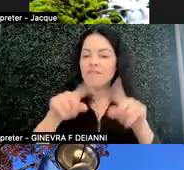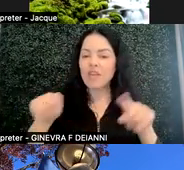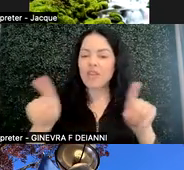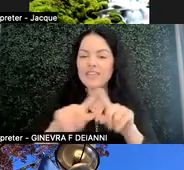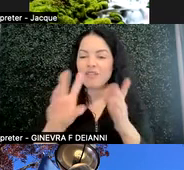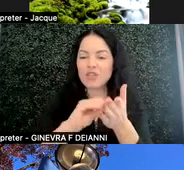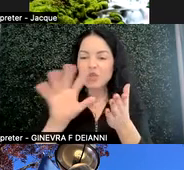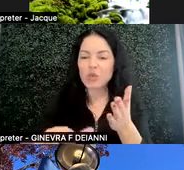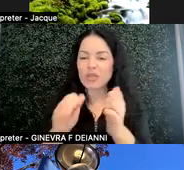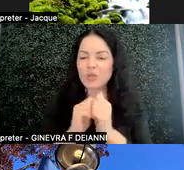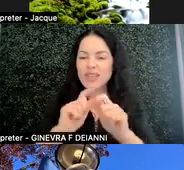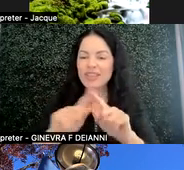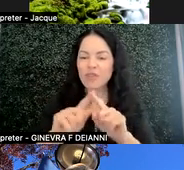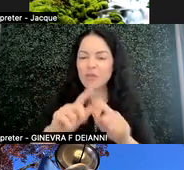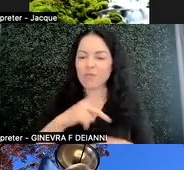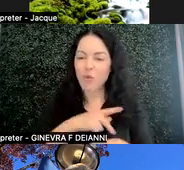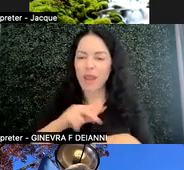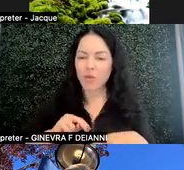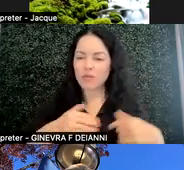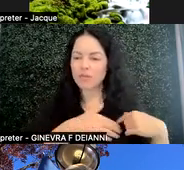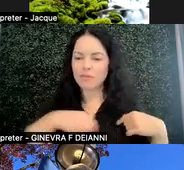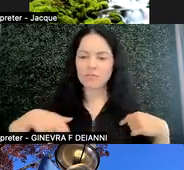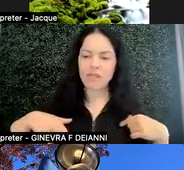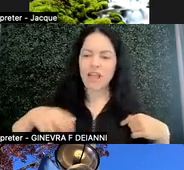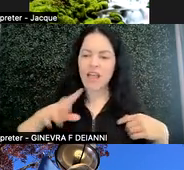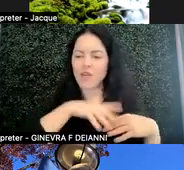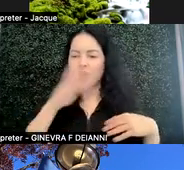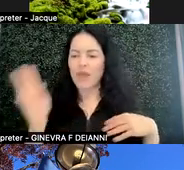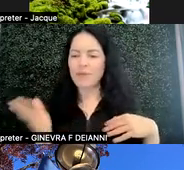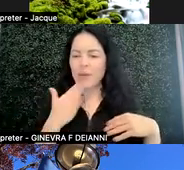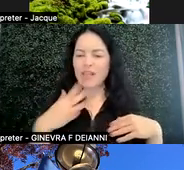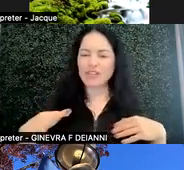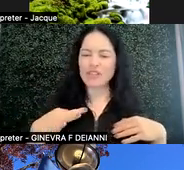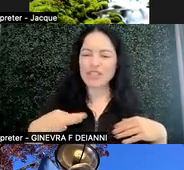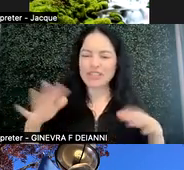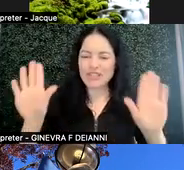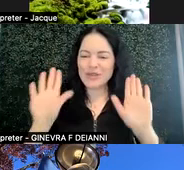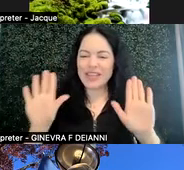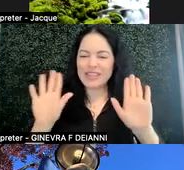with different pronouns on their rainbow colored shirts, which is great.